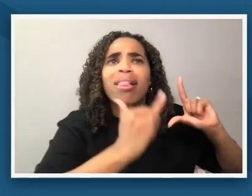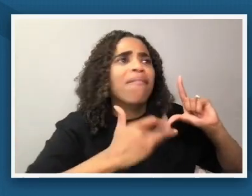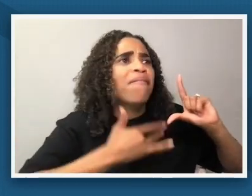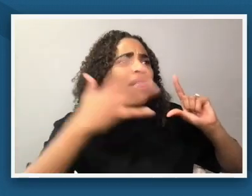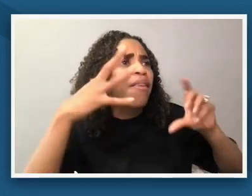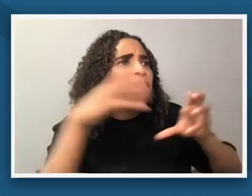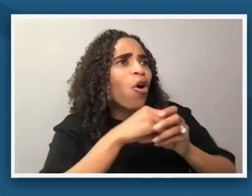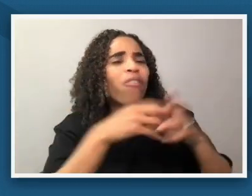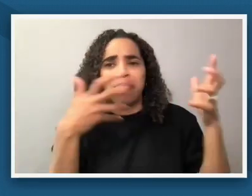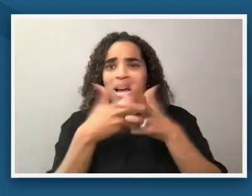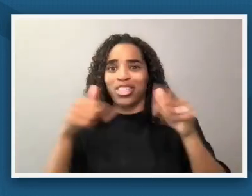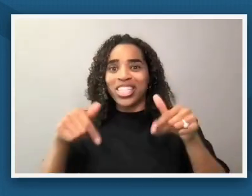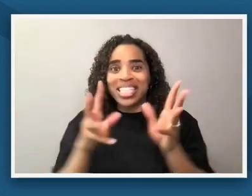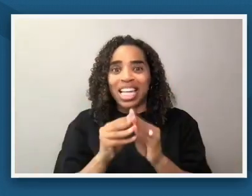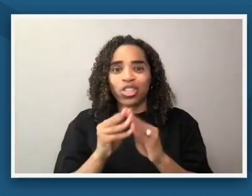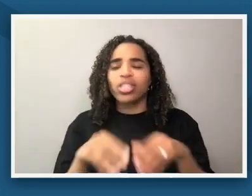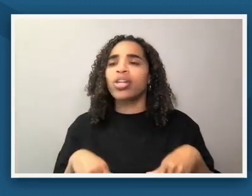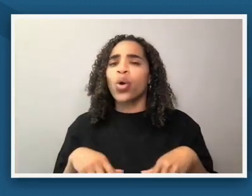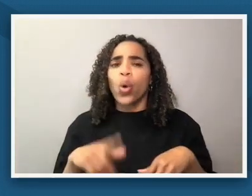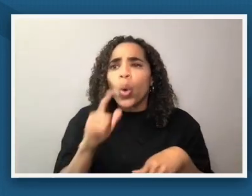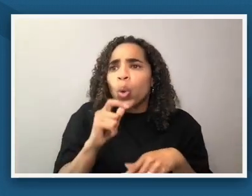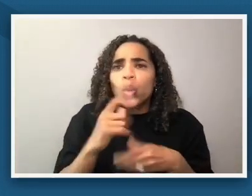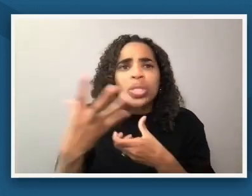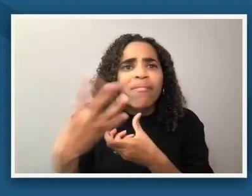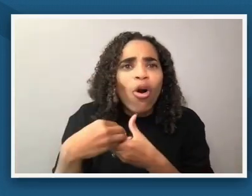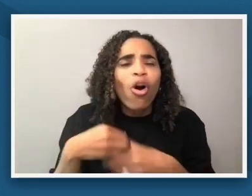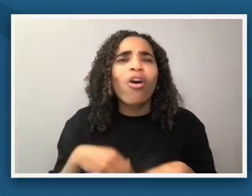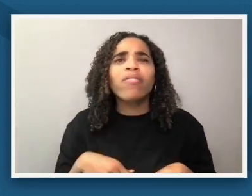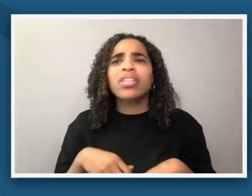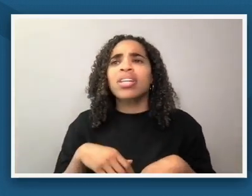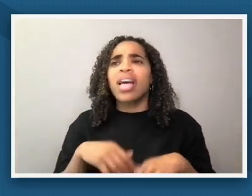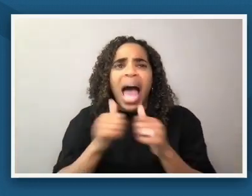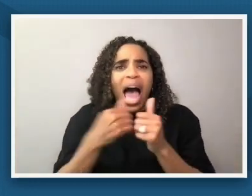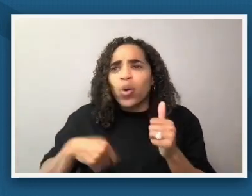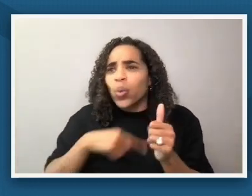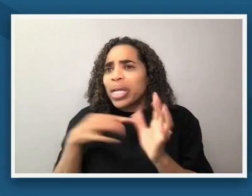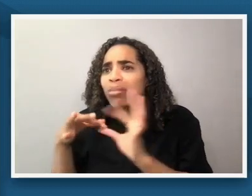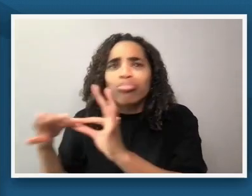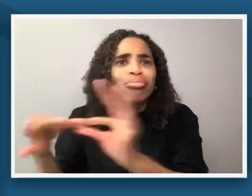like who belongs and how do we fit together